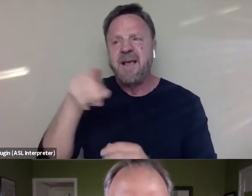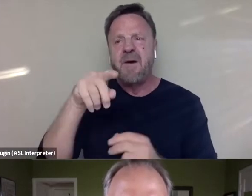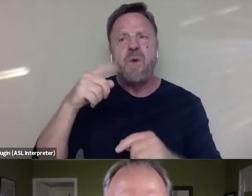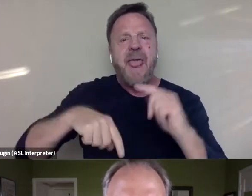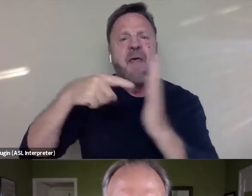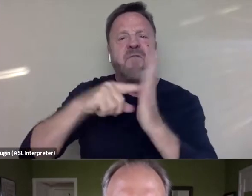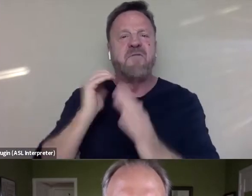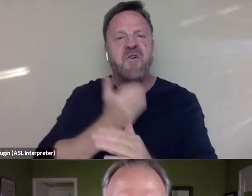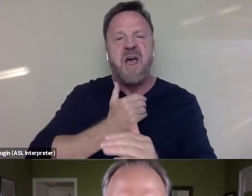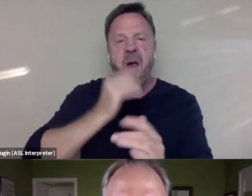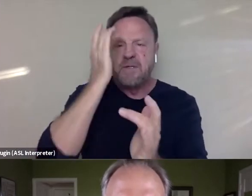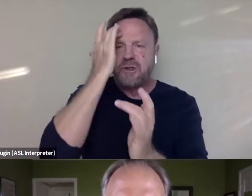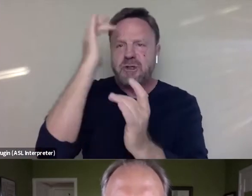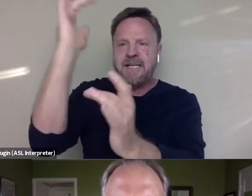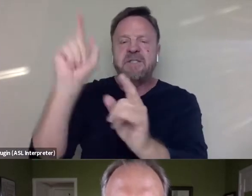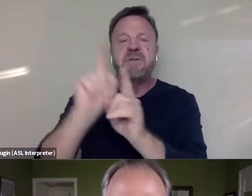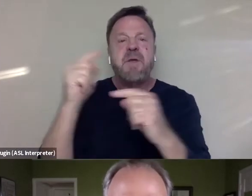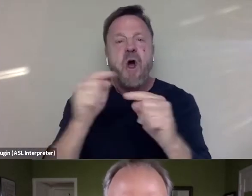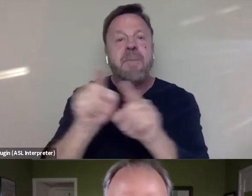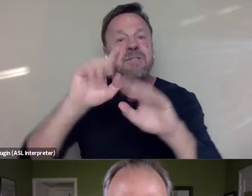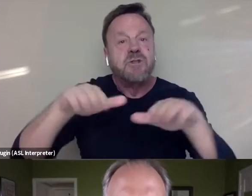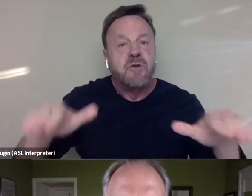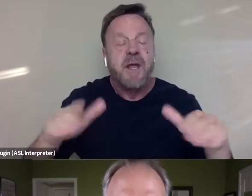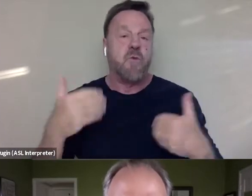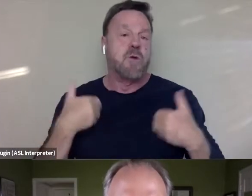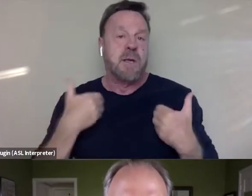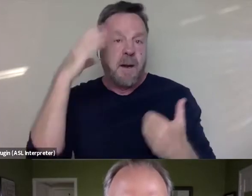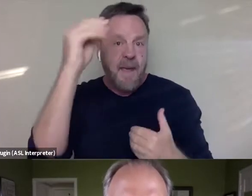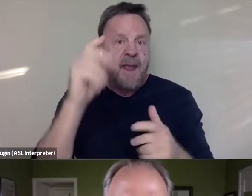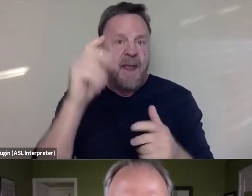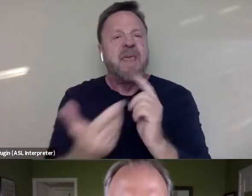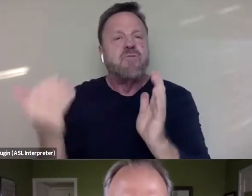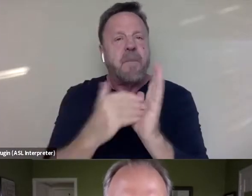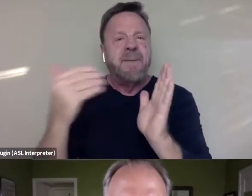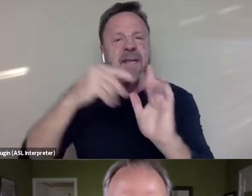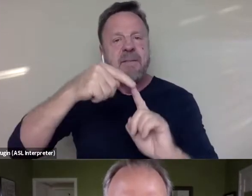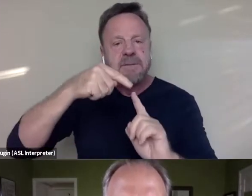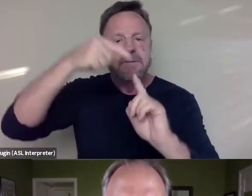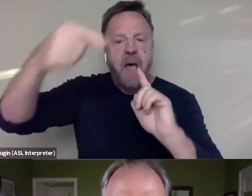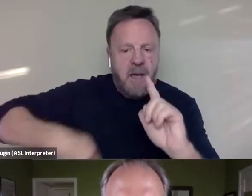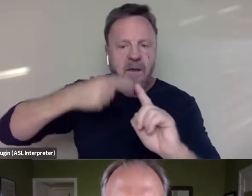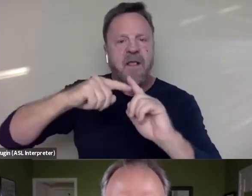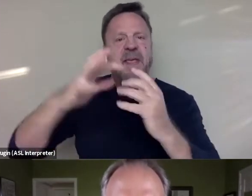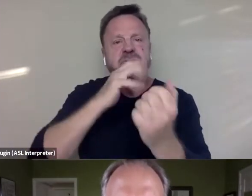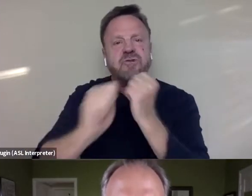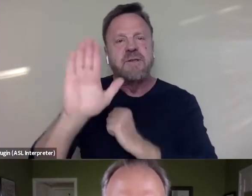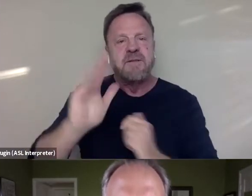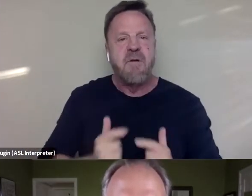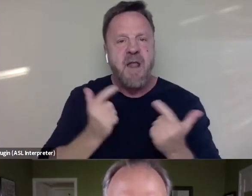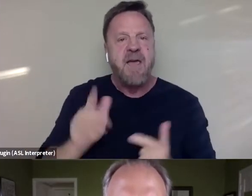as children or young men, and then repeat a cycle that destroys their lives and their legacies.